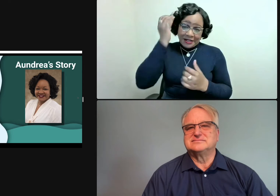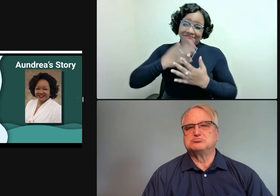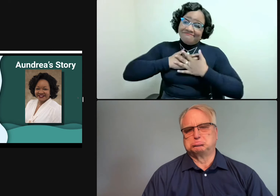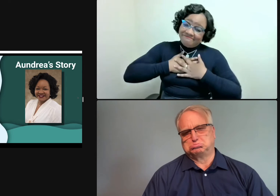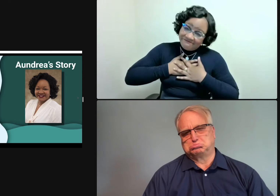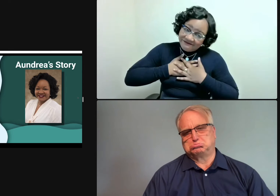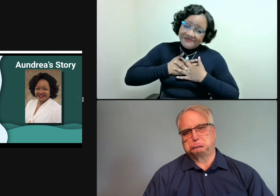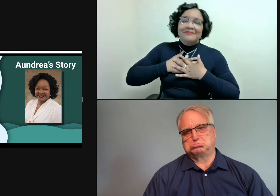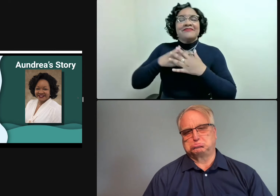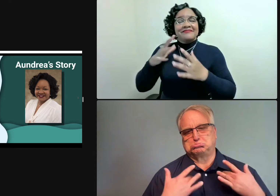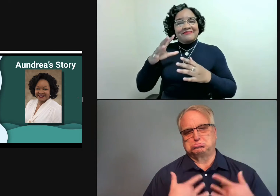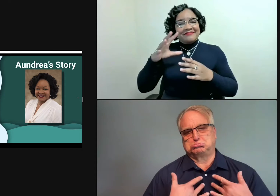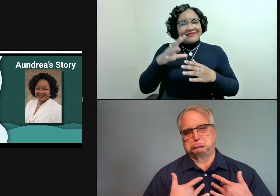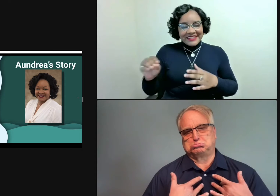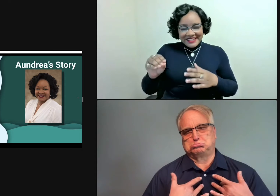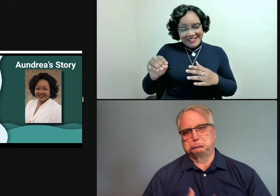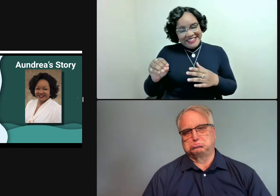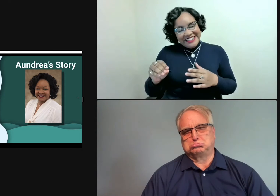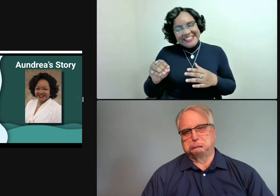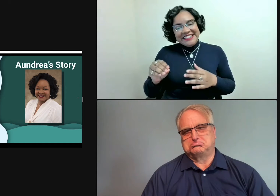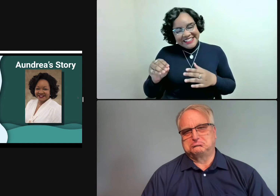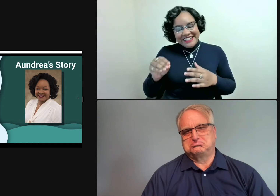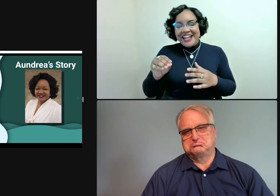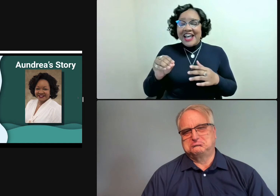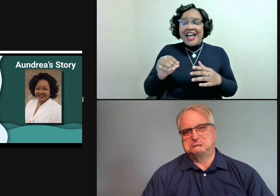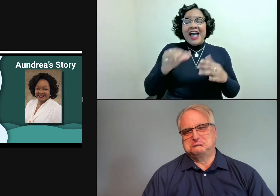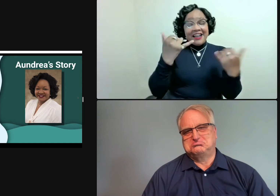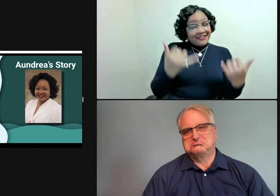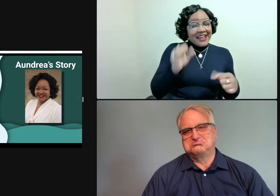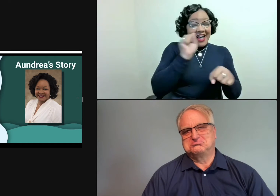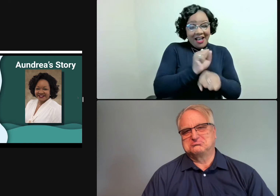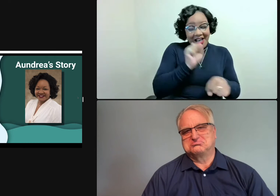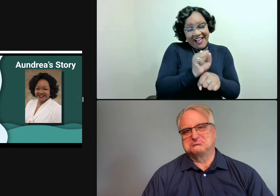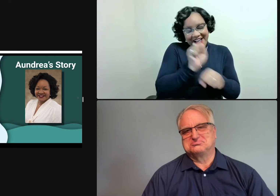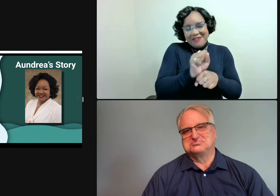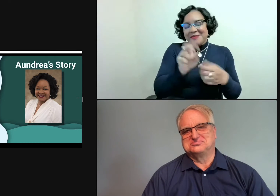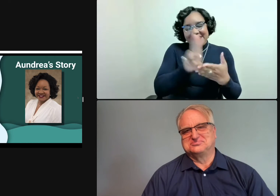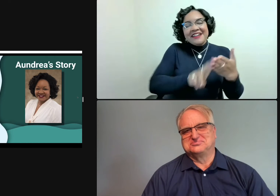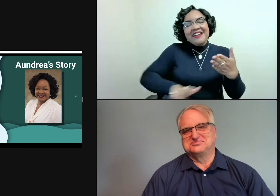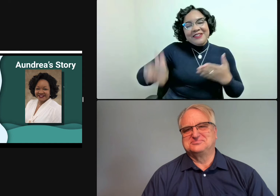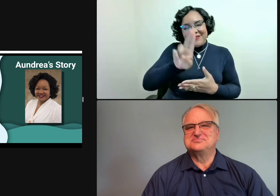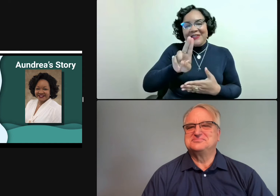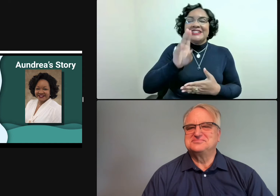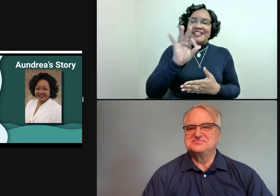Three months ago, I did, sadly, leave Ohlone College. Very sadly.